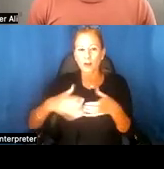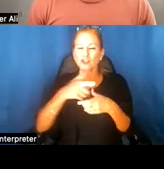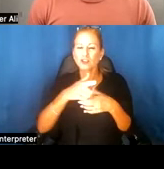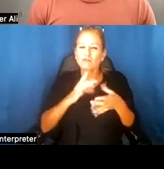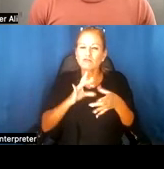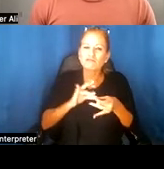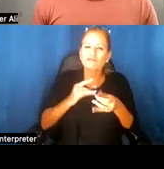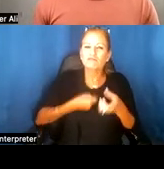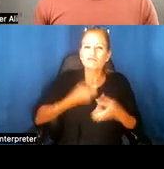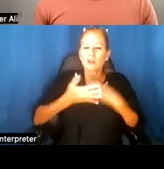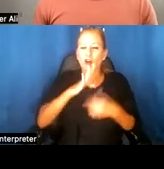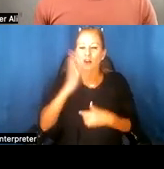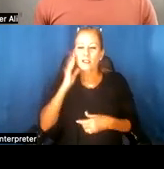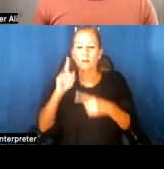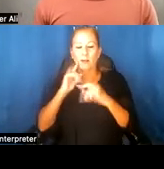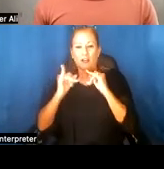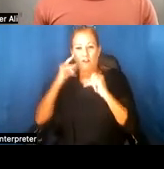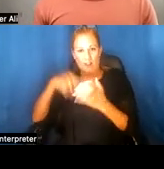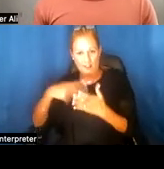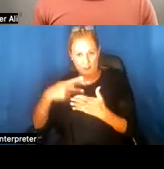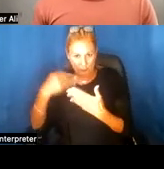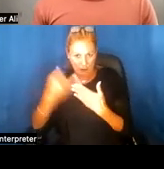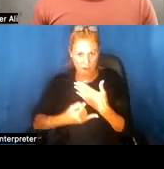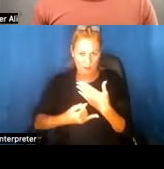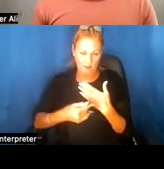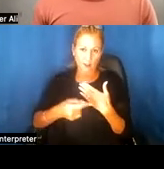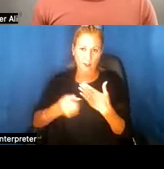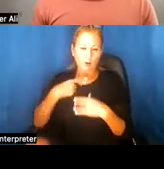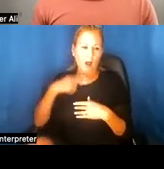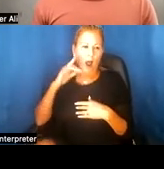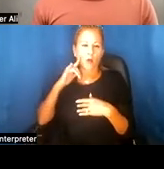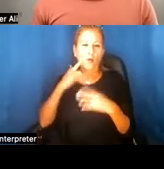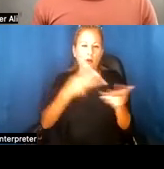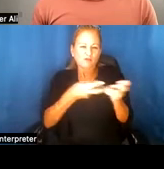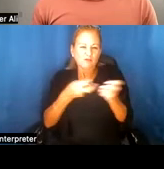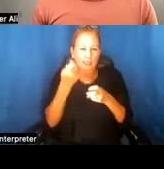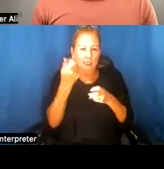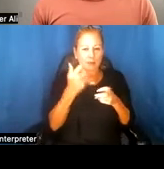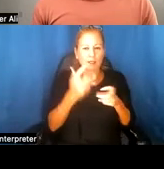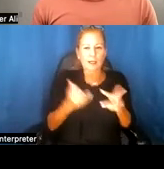of being interviewed for the project. And so I'm going to play a short clip of that video: